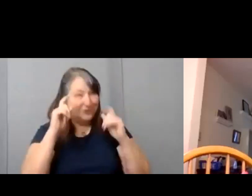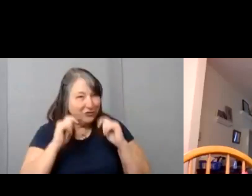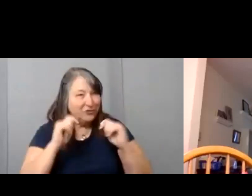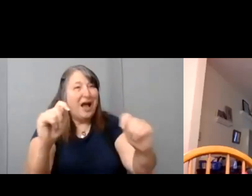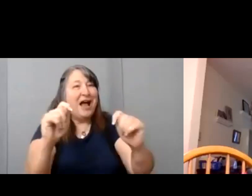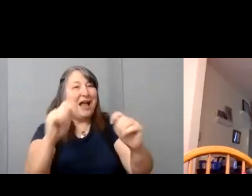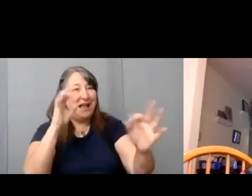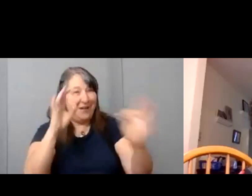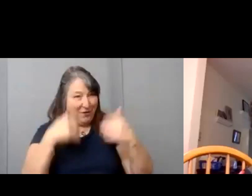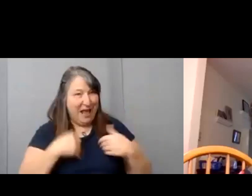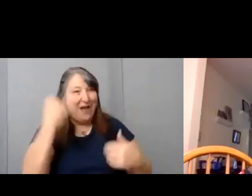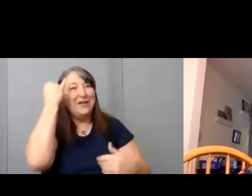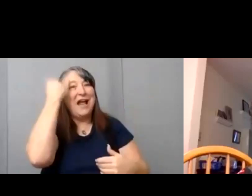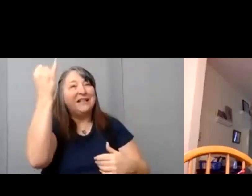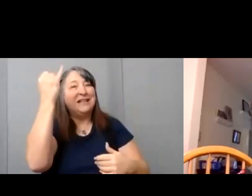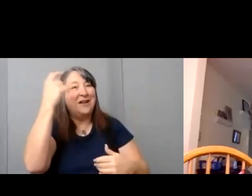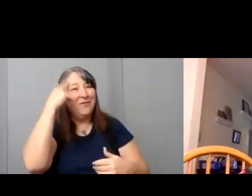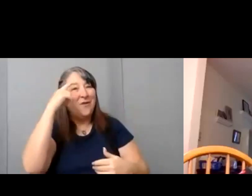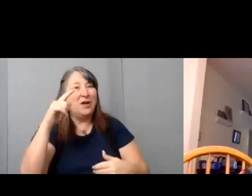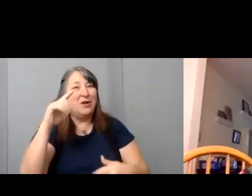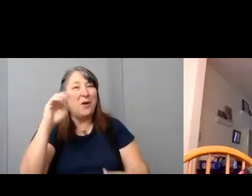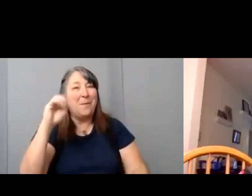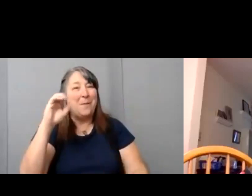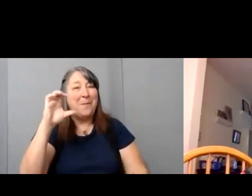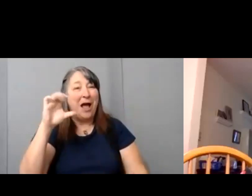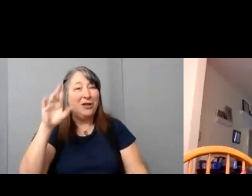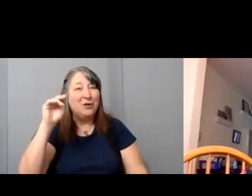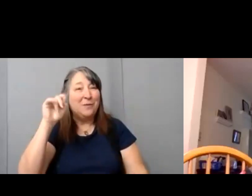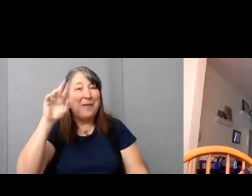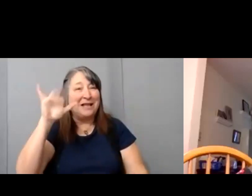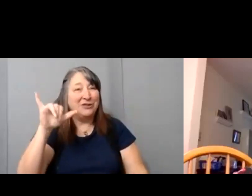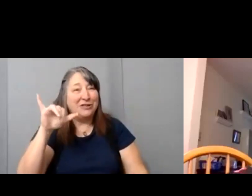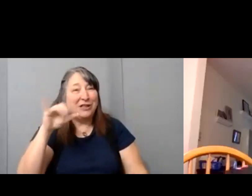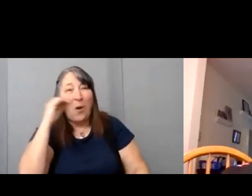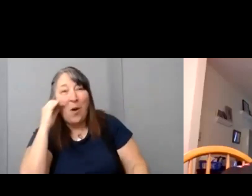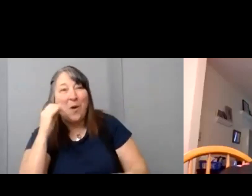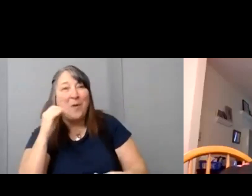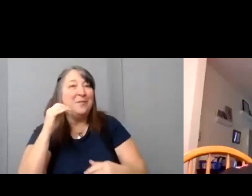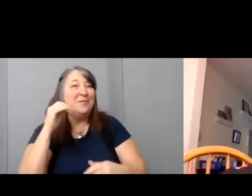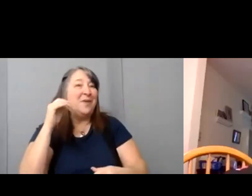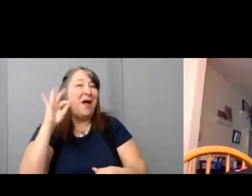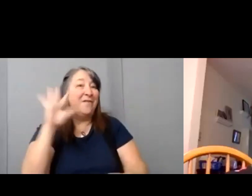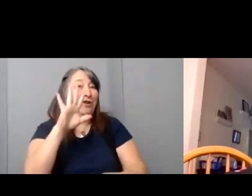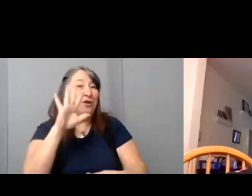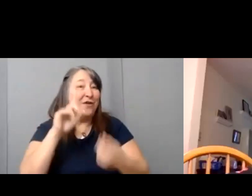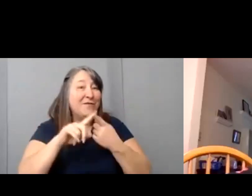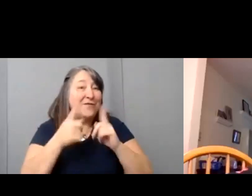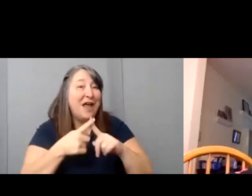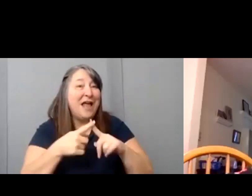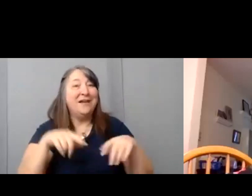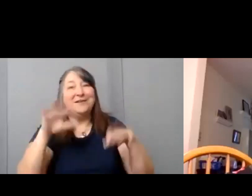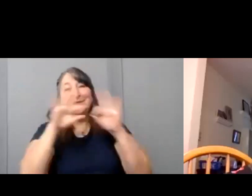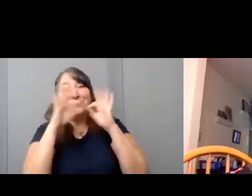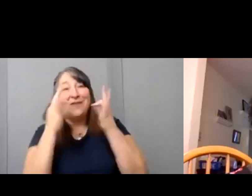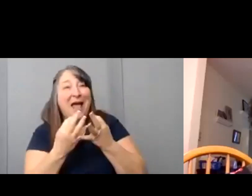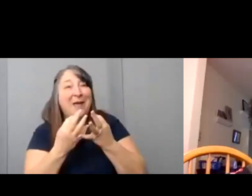Not to sit at home and think about it